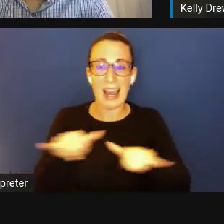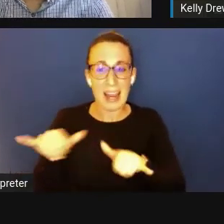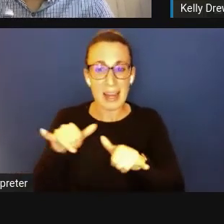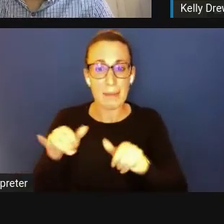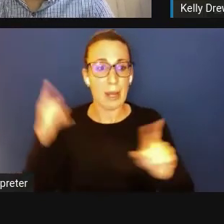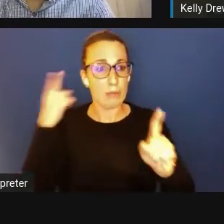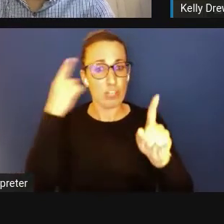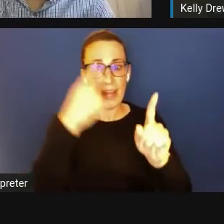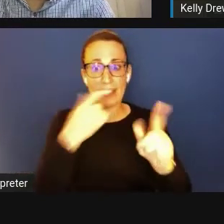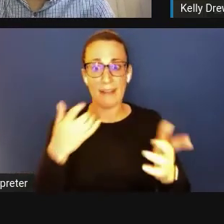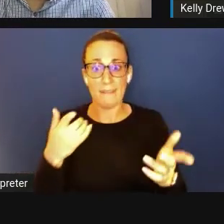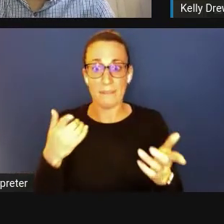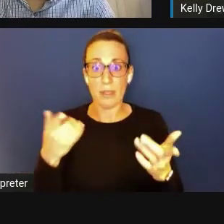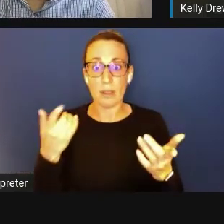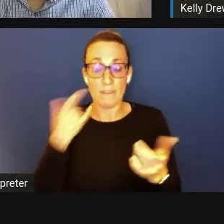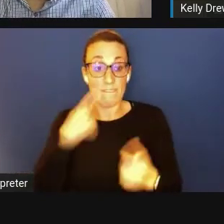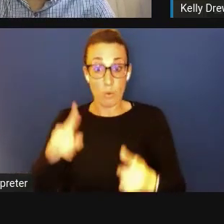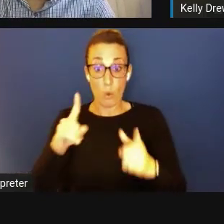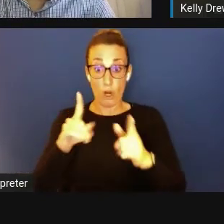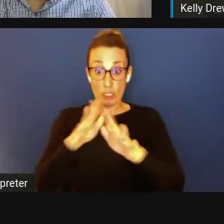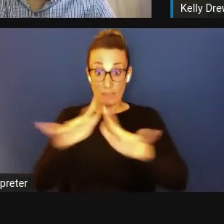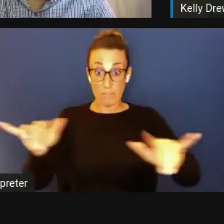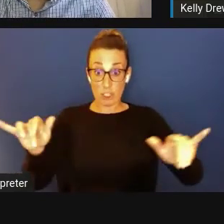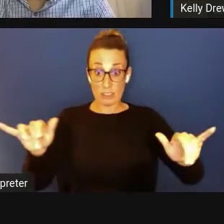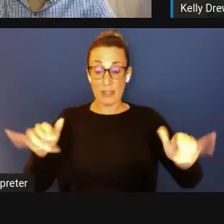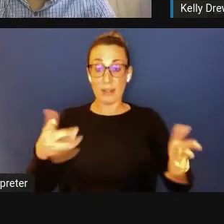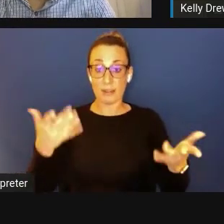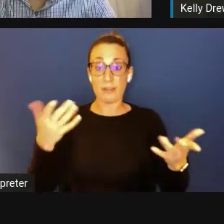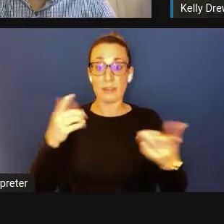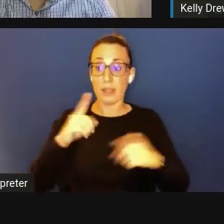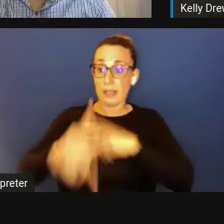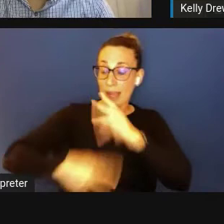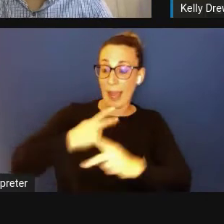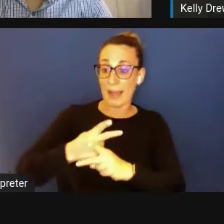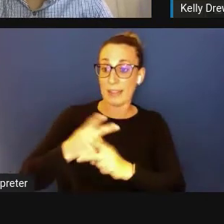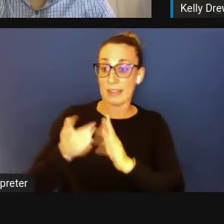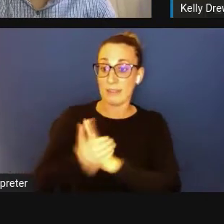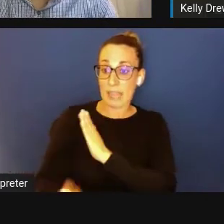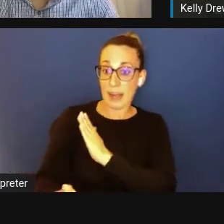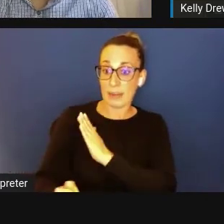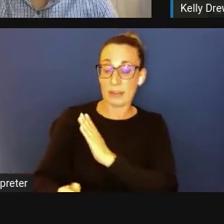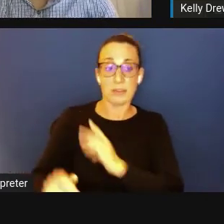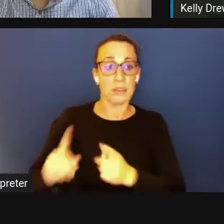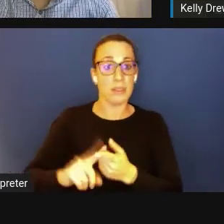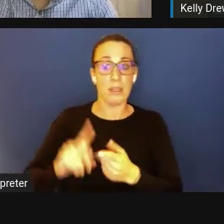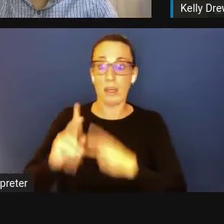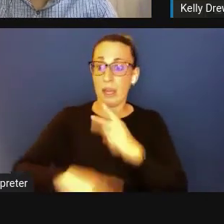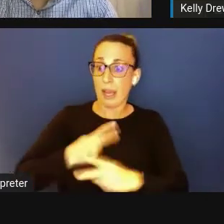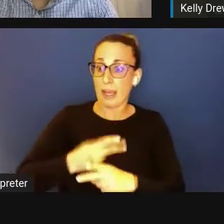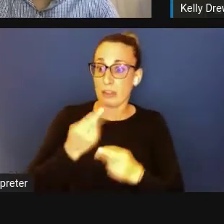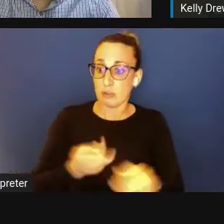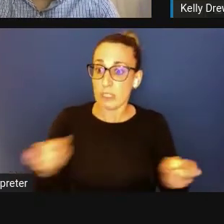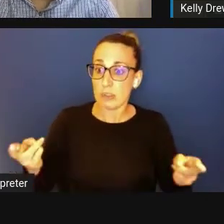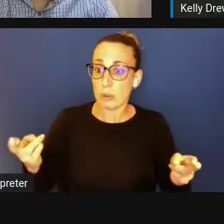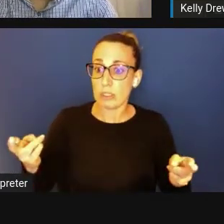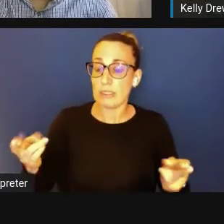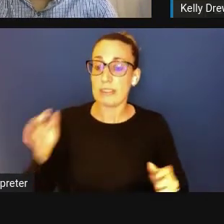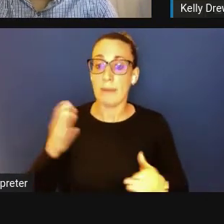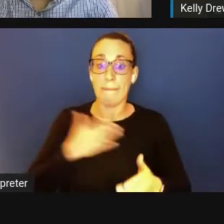if you will, the kinds of talent, the kinds of resources my company is connecting into,